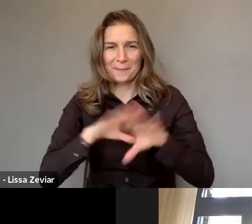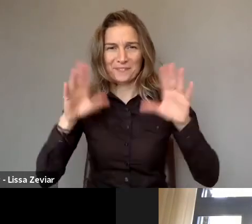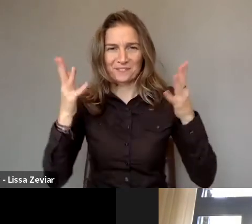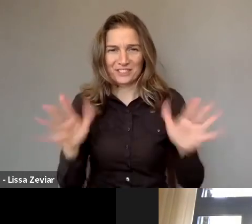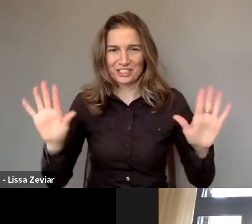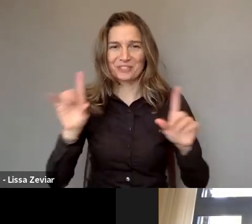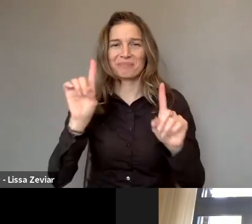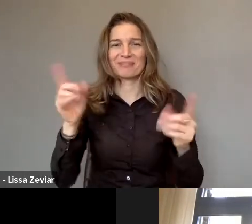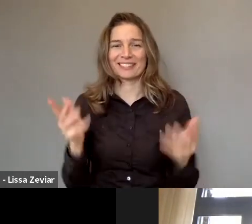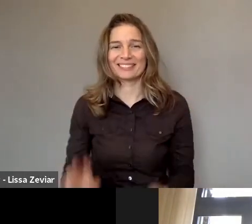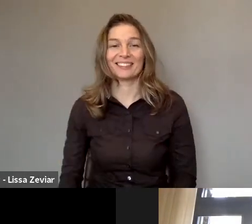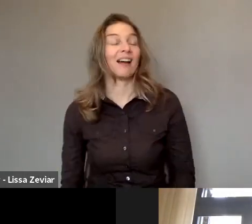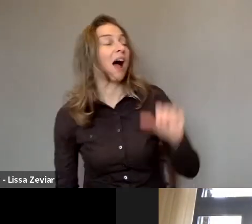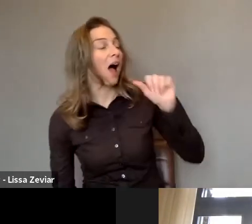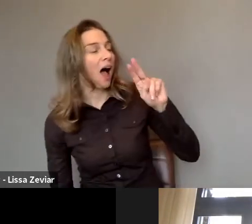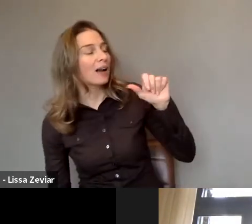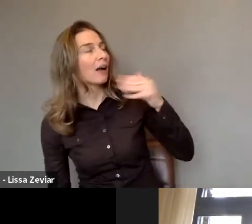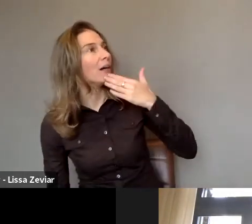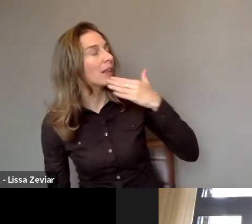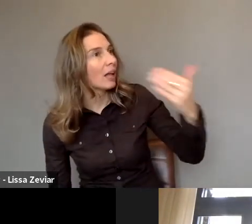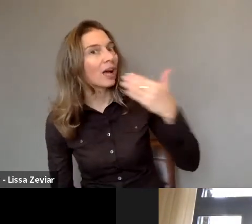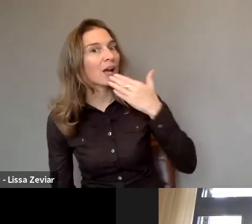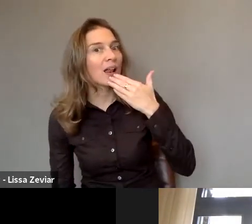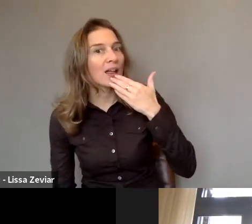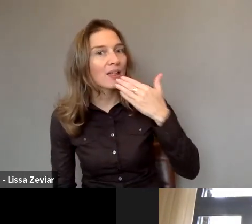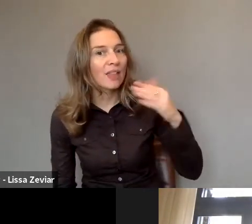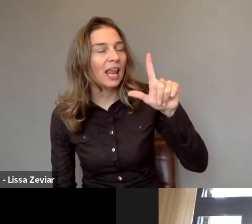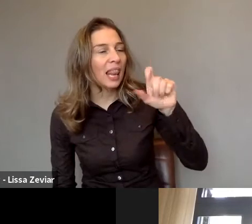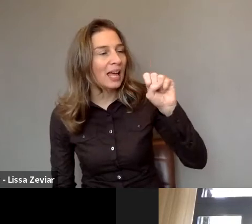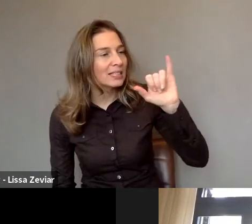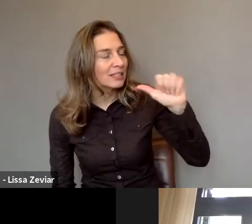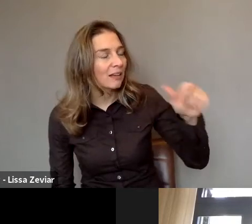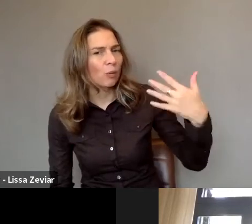Thank you. Thank you for this important commitment